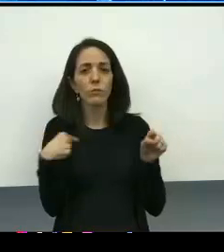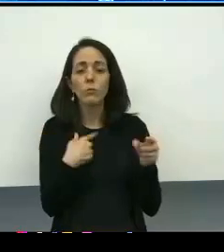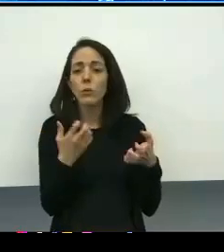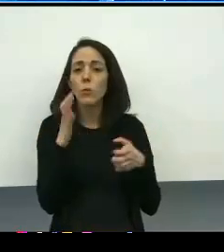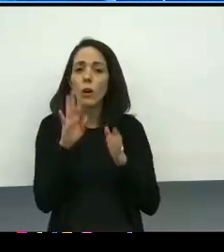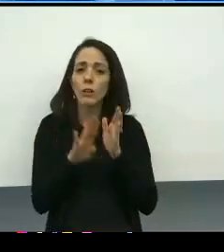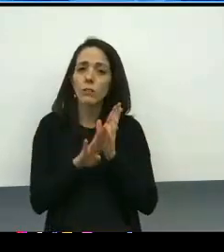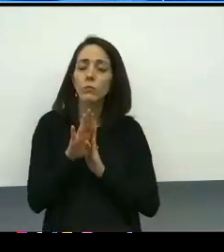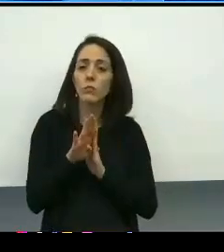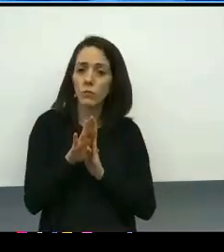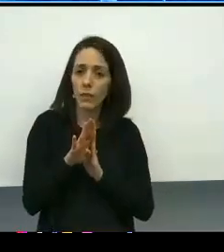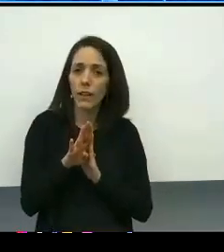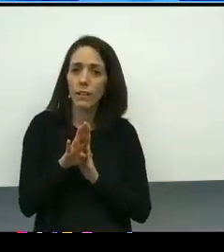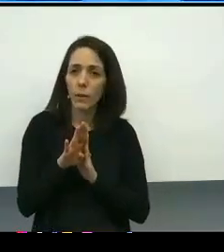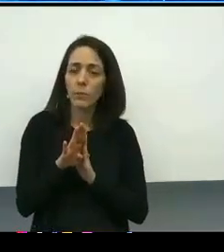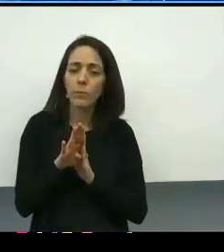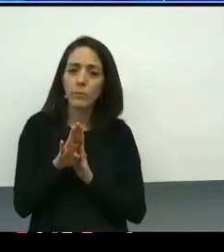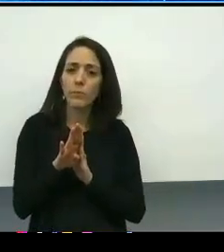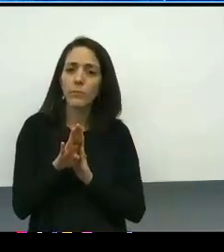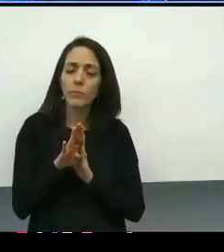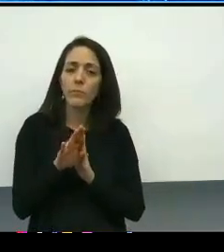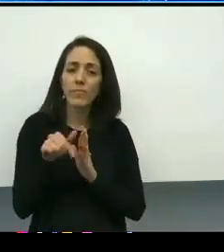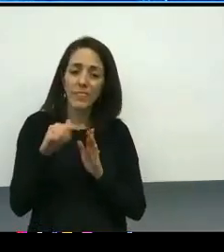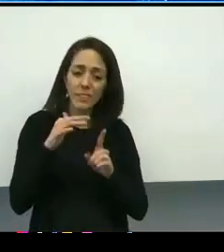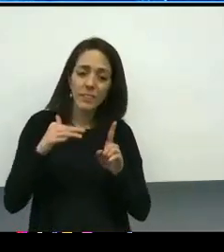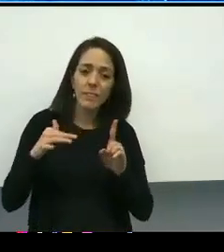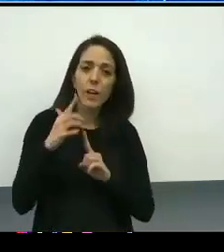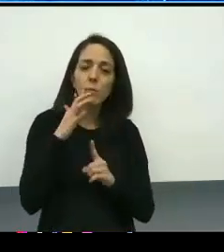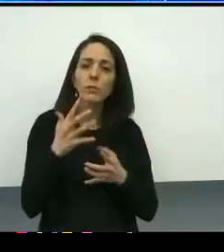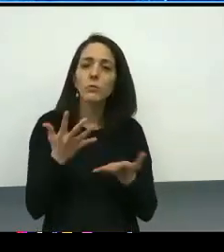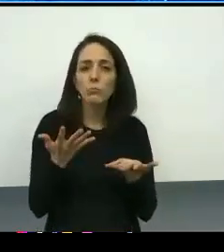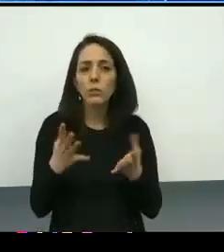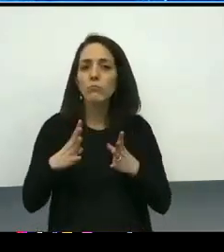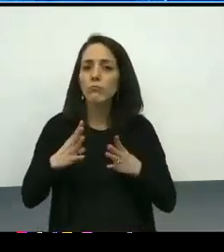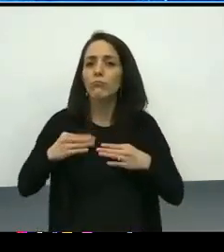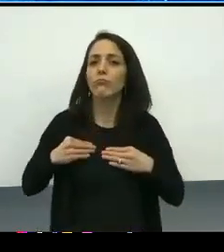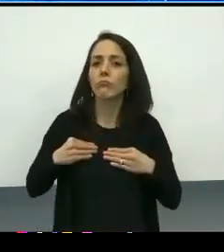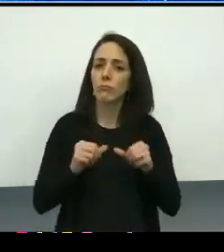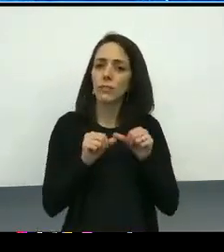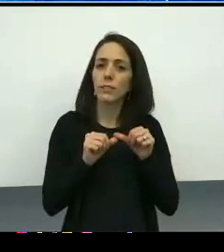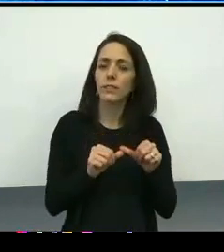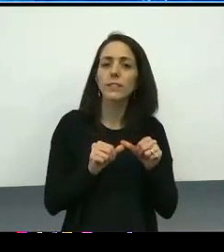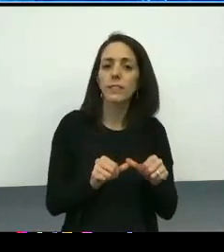that can be embraced and sustained. And we realize that there's a tension